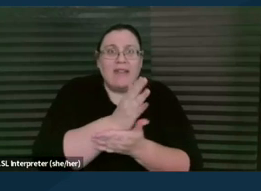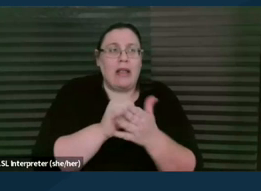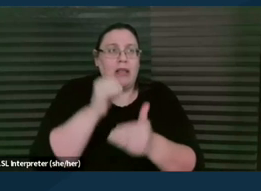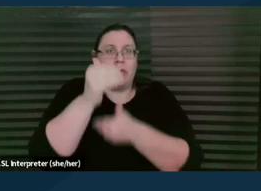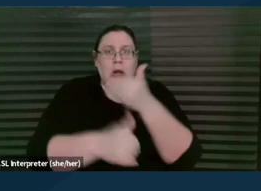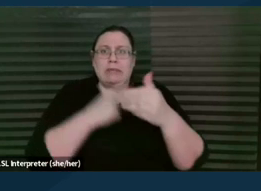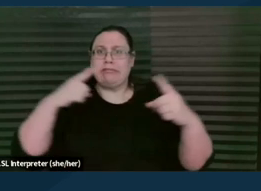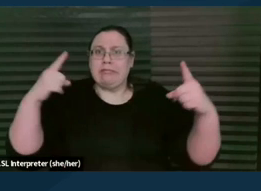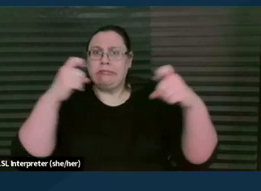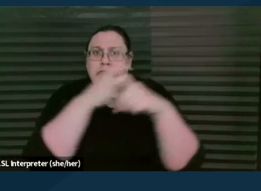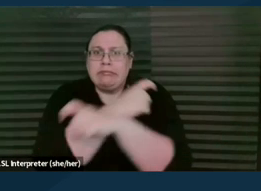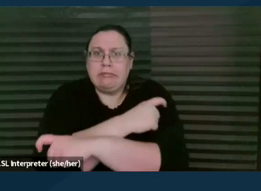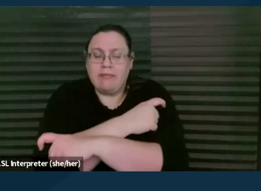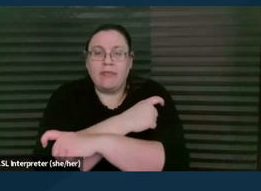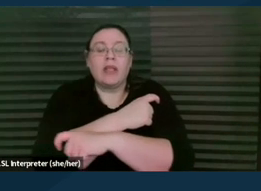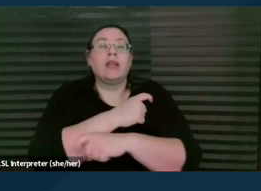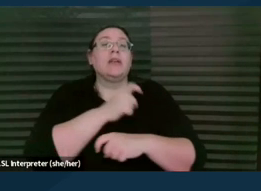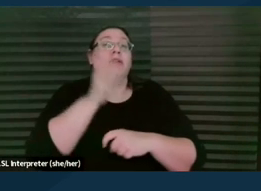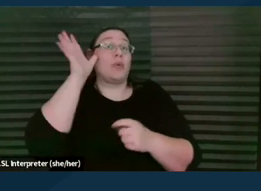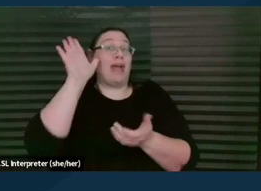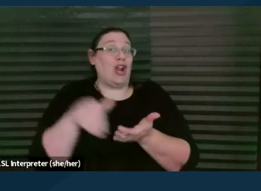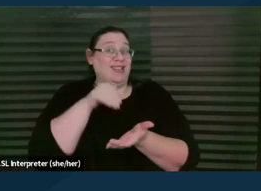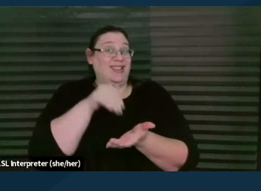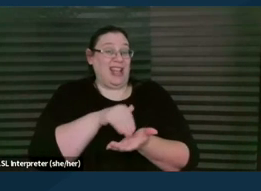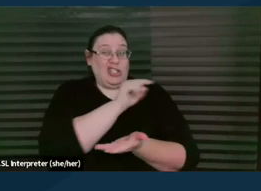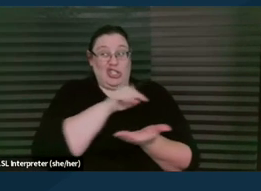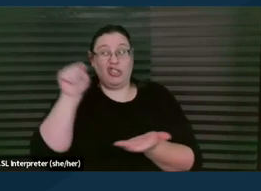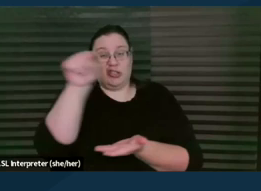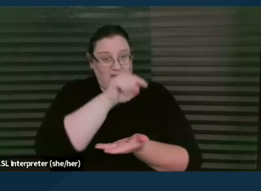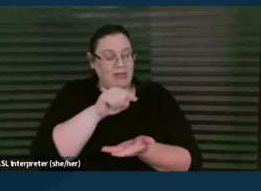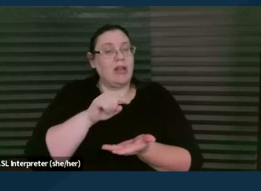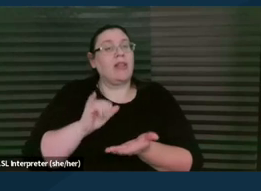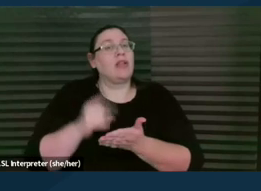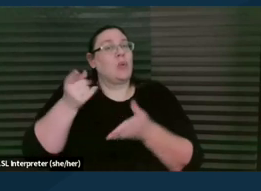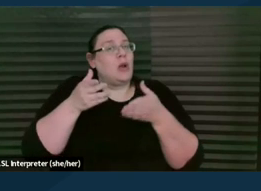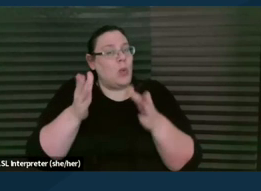And so the parent centers are one way in which, you know, we're trying to level the playing field.